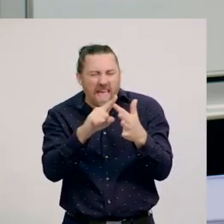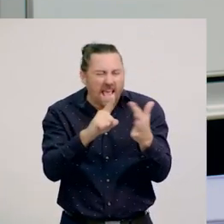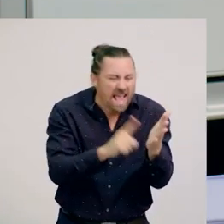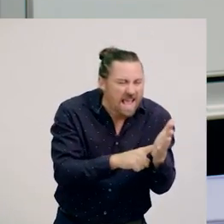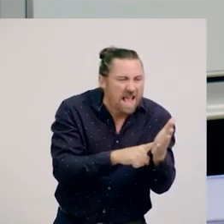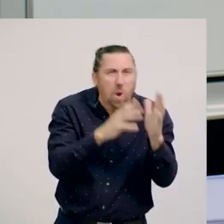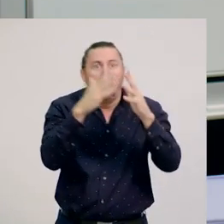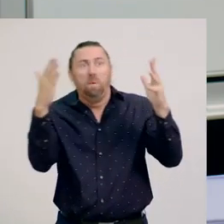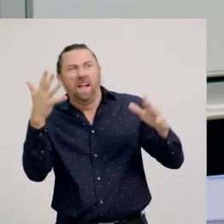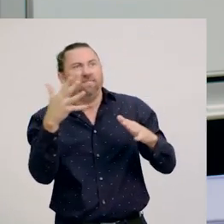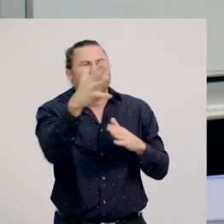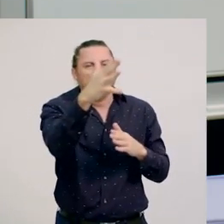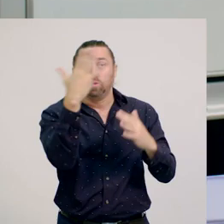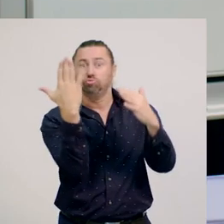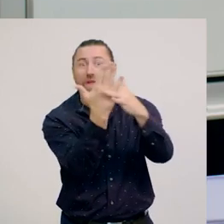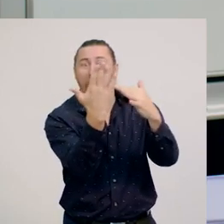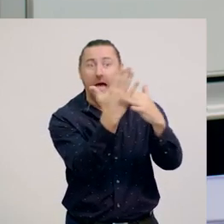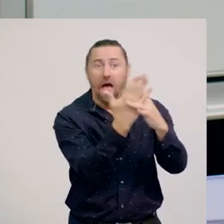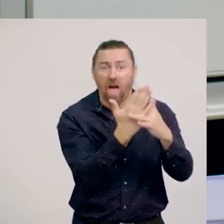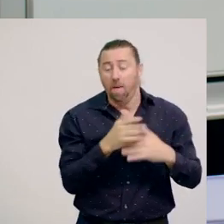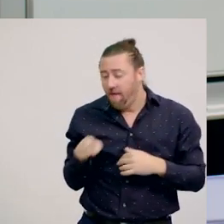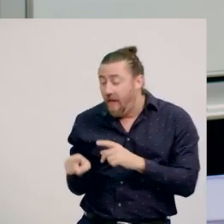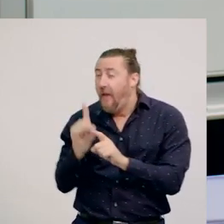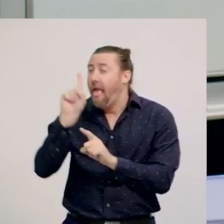They also get the leftovers from the anemone’s meals.